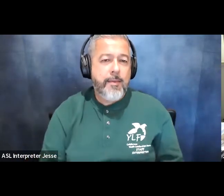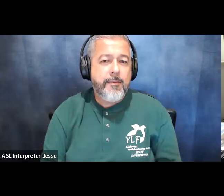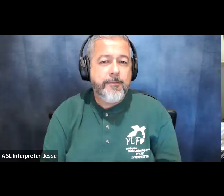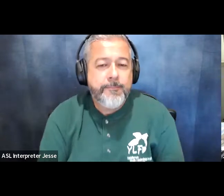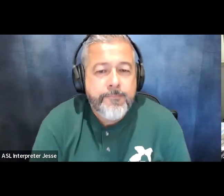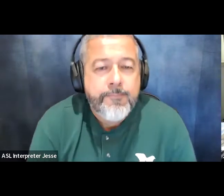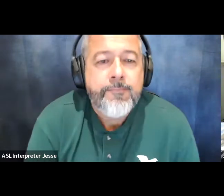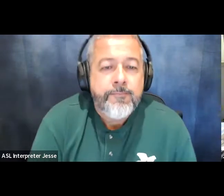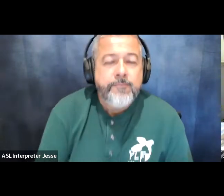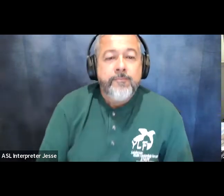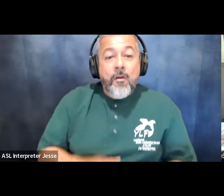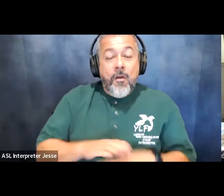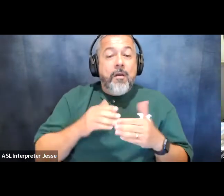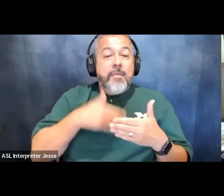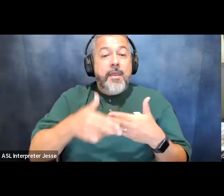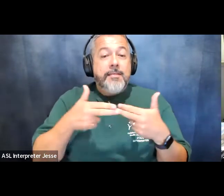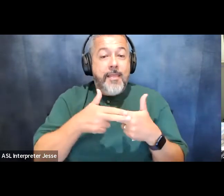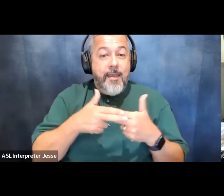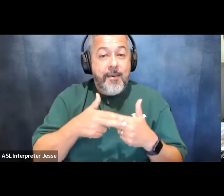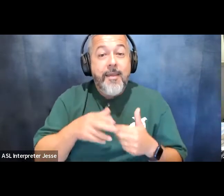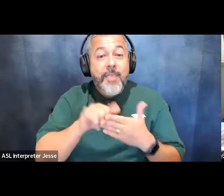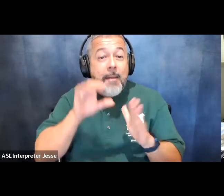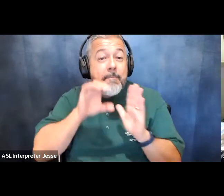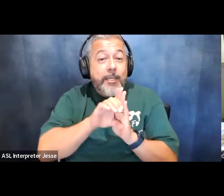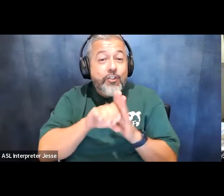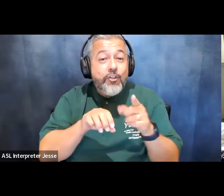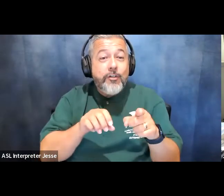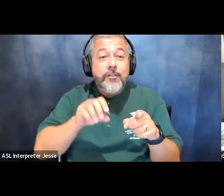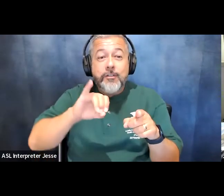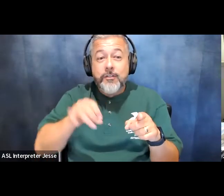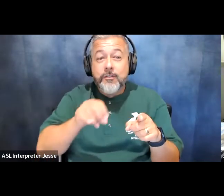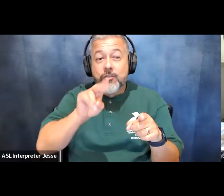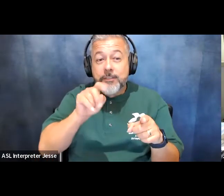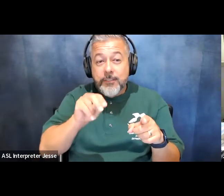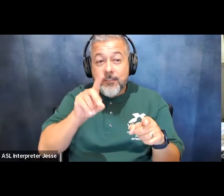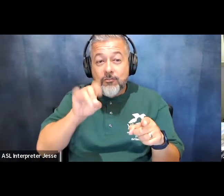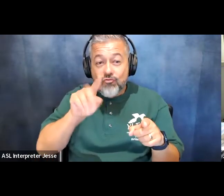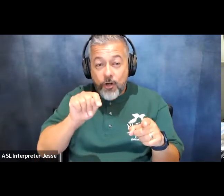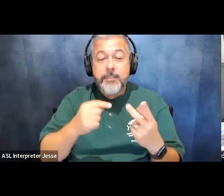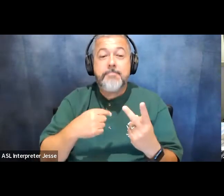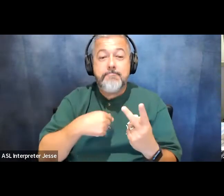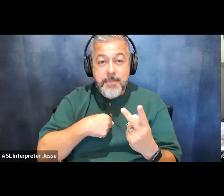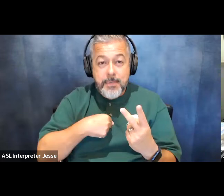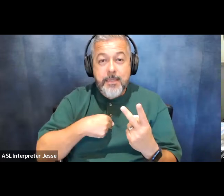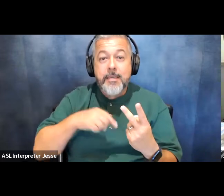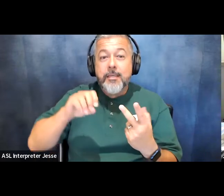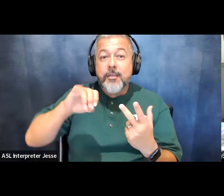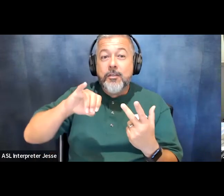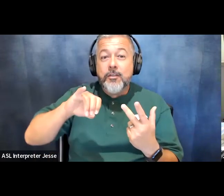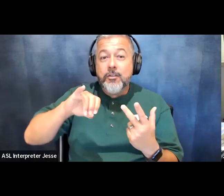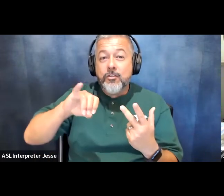and on slide four this is a picture of justin dart and me jennifer keelan chaffins and my mom